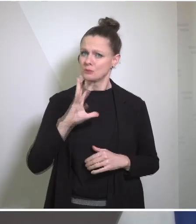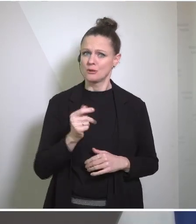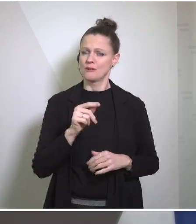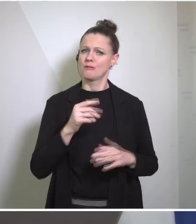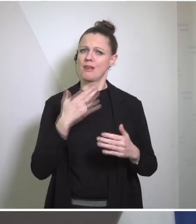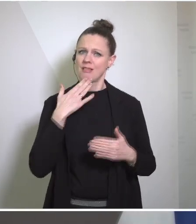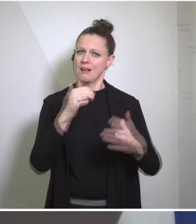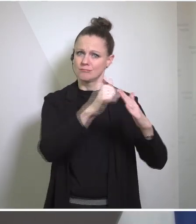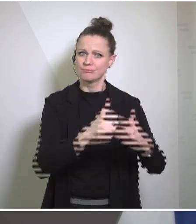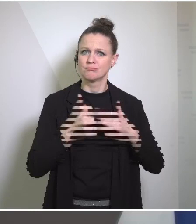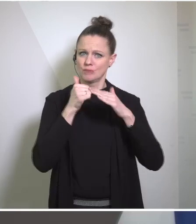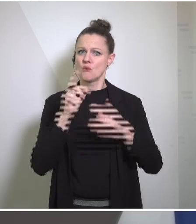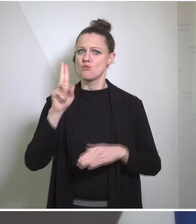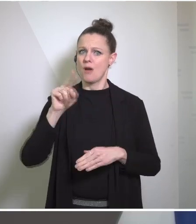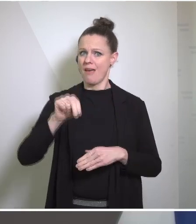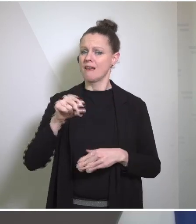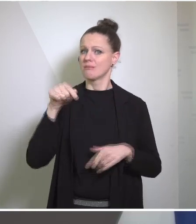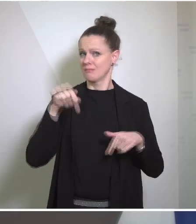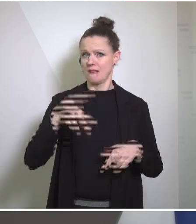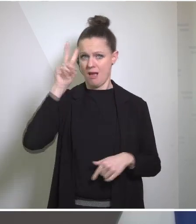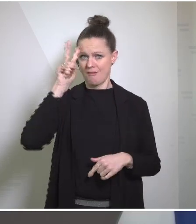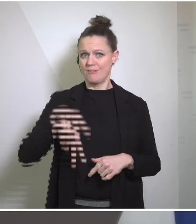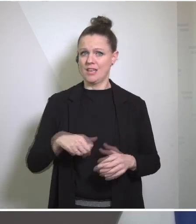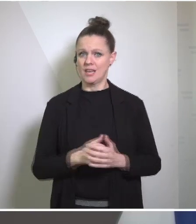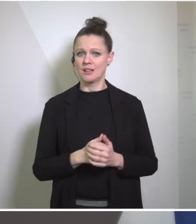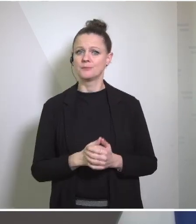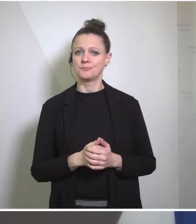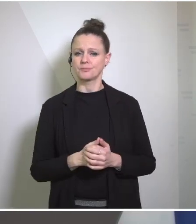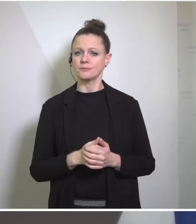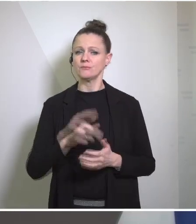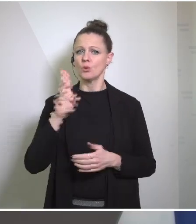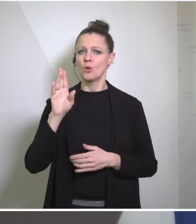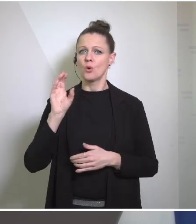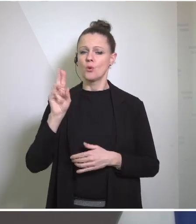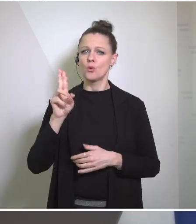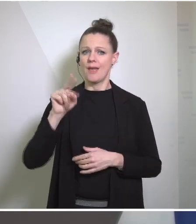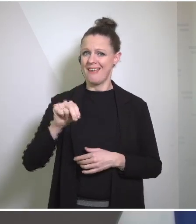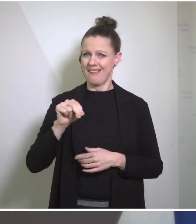the UN, of the United Nations here in particular the UNODC, the United Nations Office on Drugs